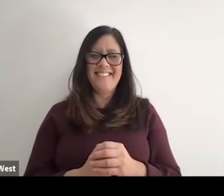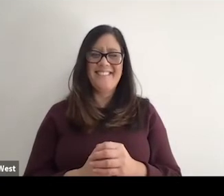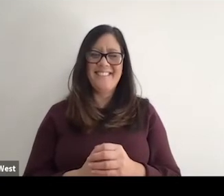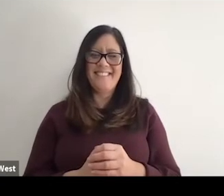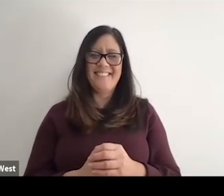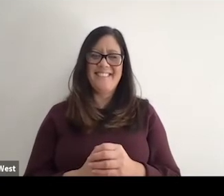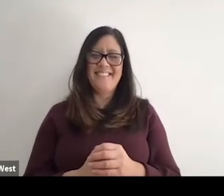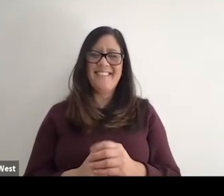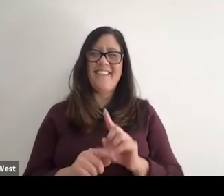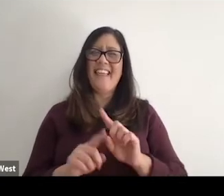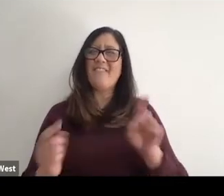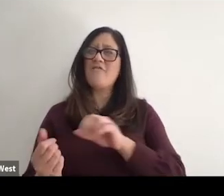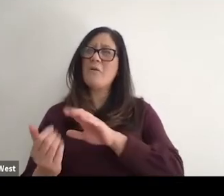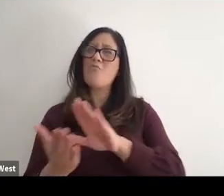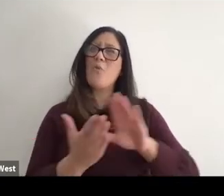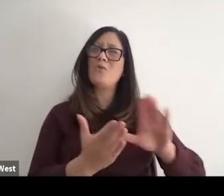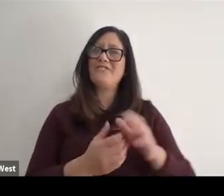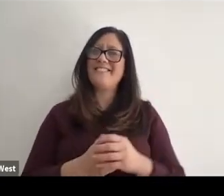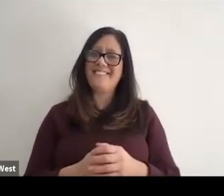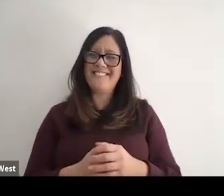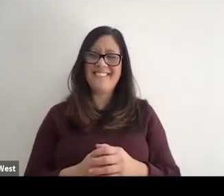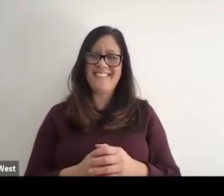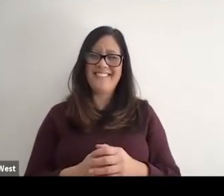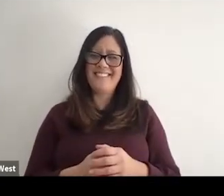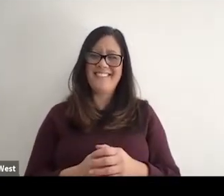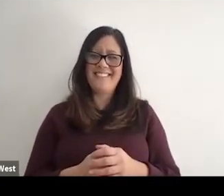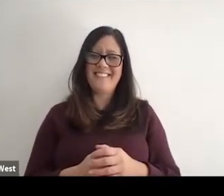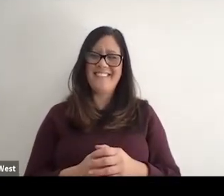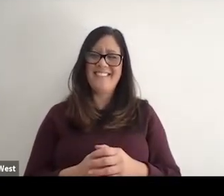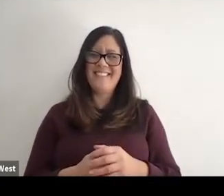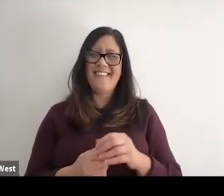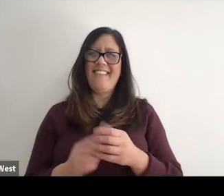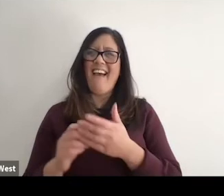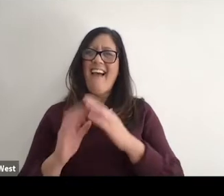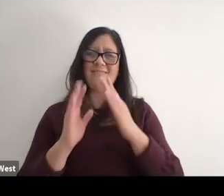here among our guests in approaches so and it's that type of mix,